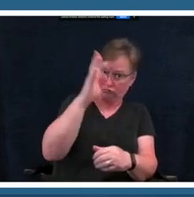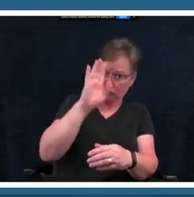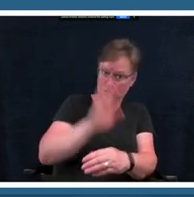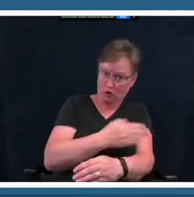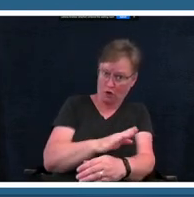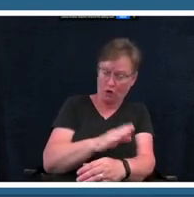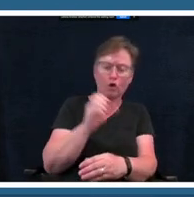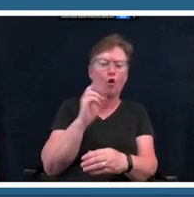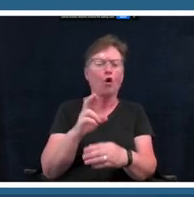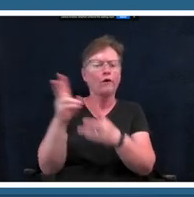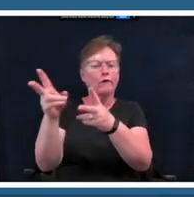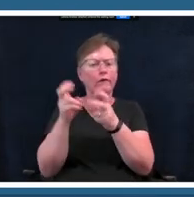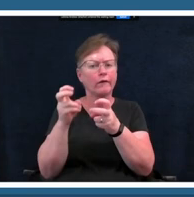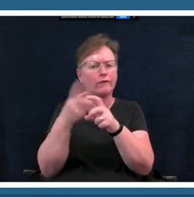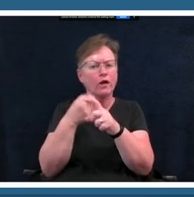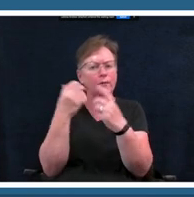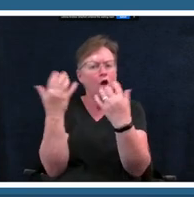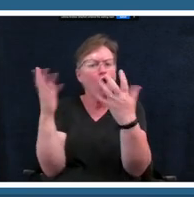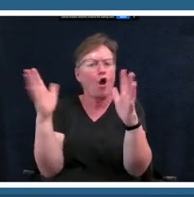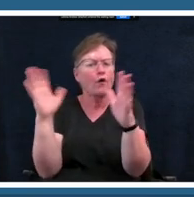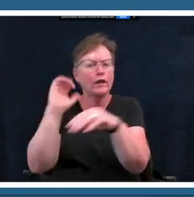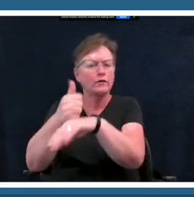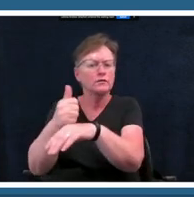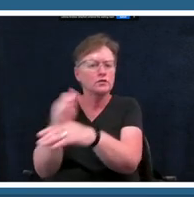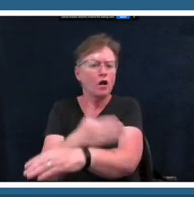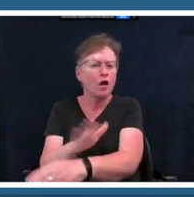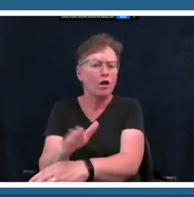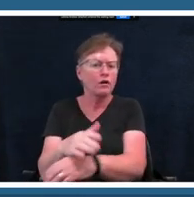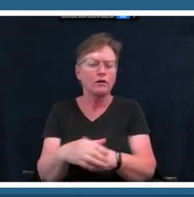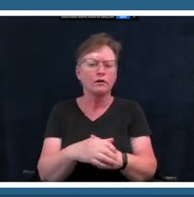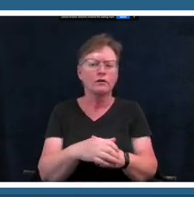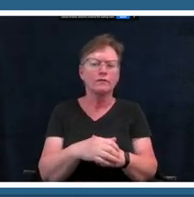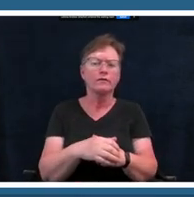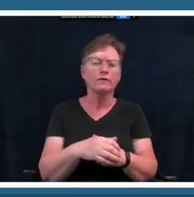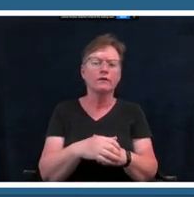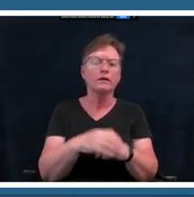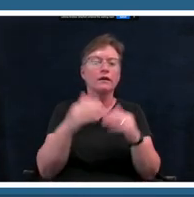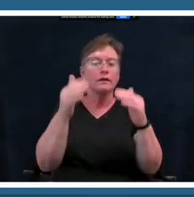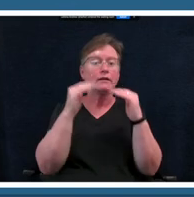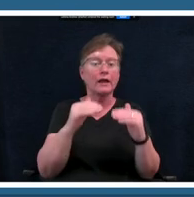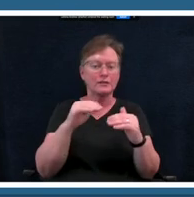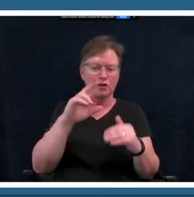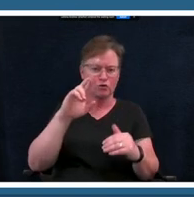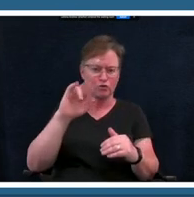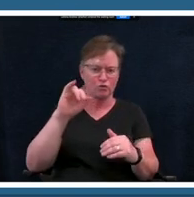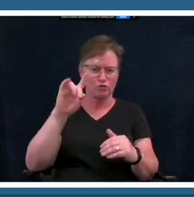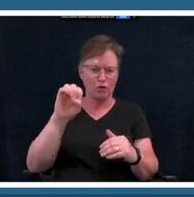exists then the next thing i like to do is ride the wave so i'm going to hum